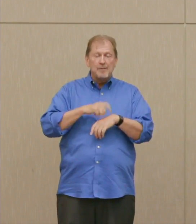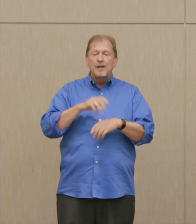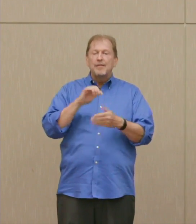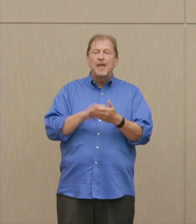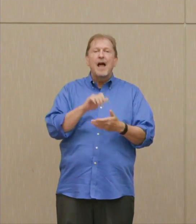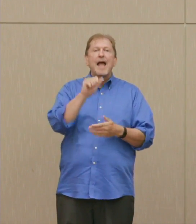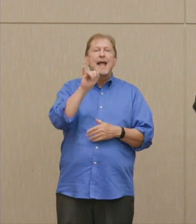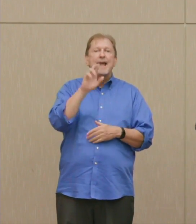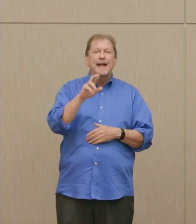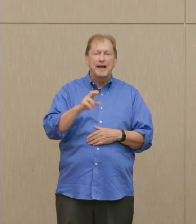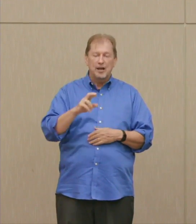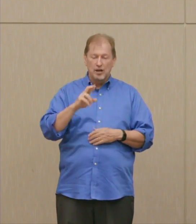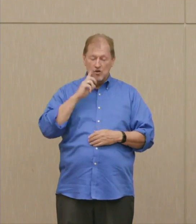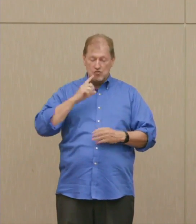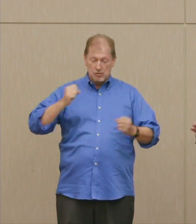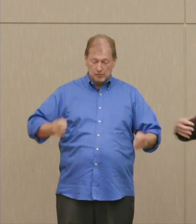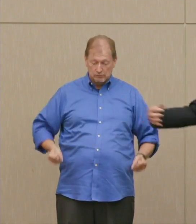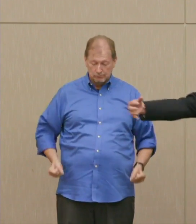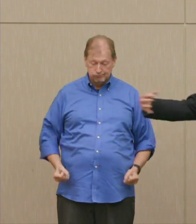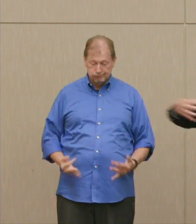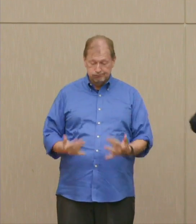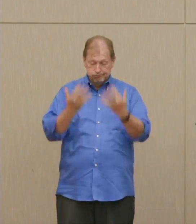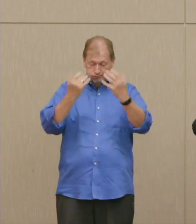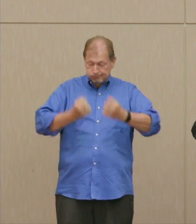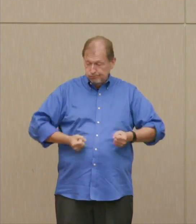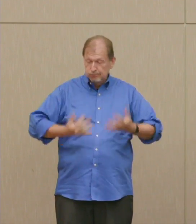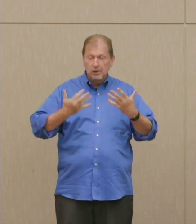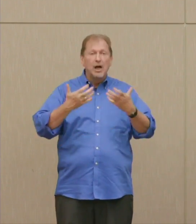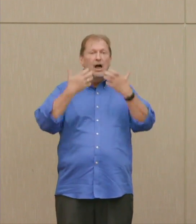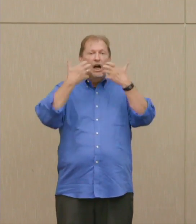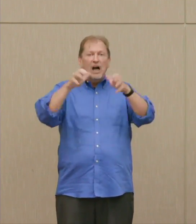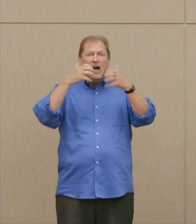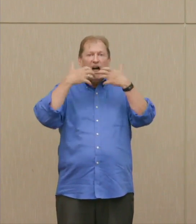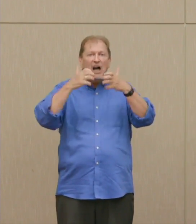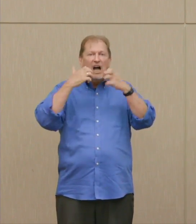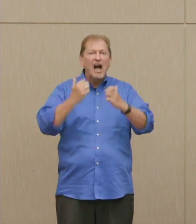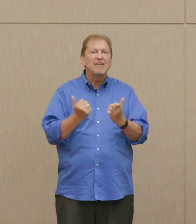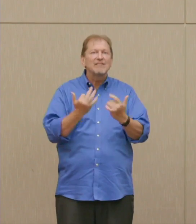shoot up, raising the temperature, bringing winds in, raising the temperature very very